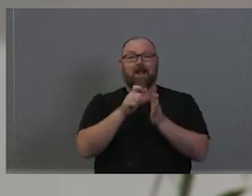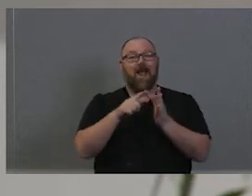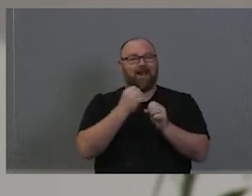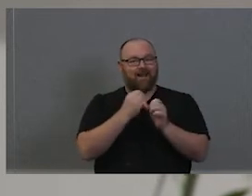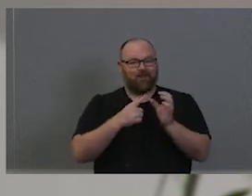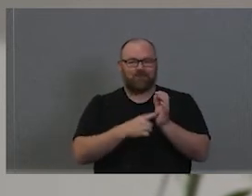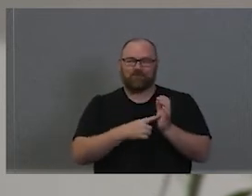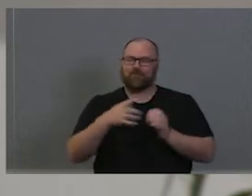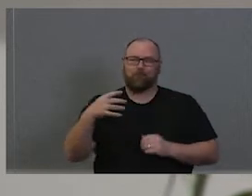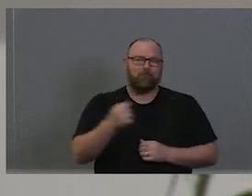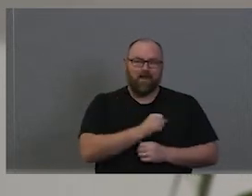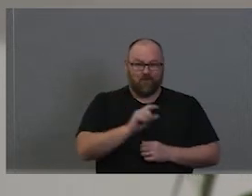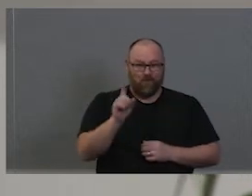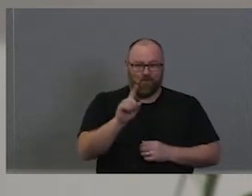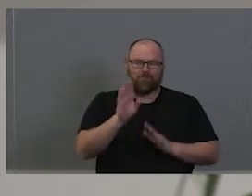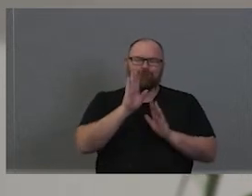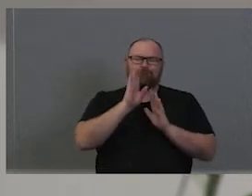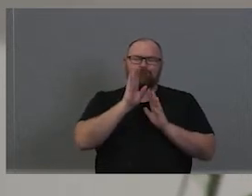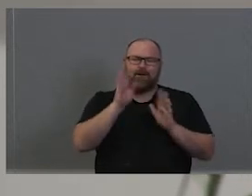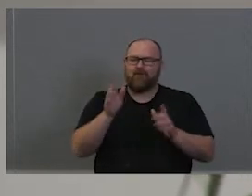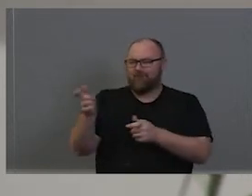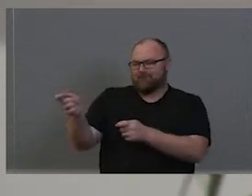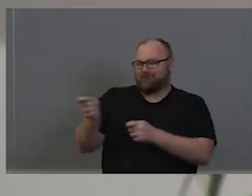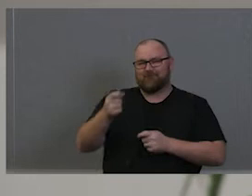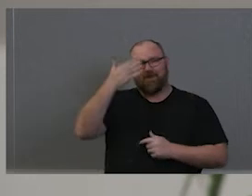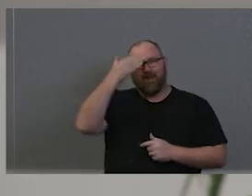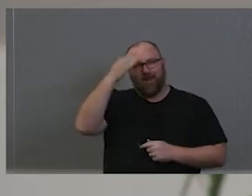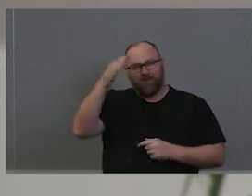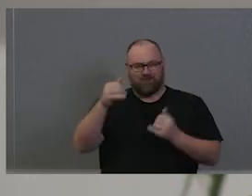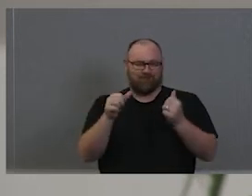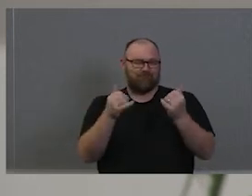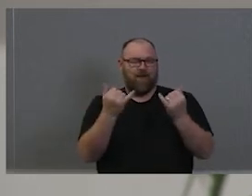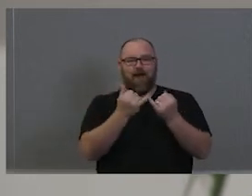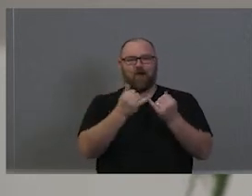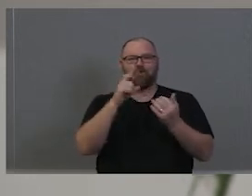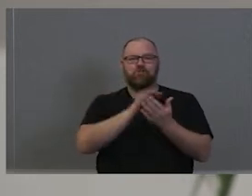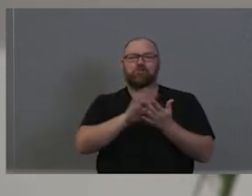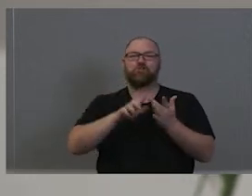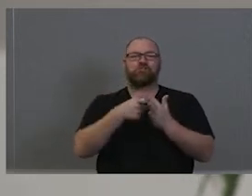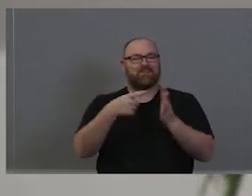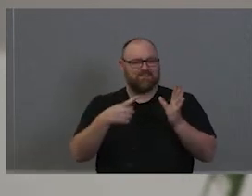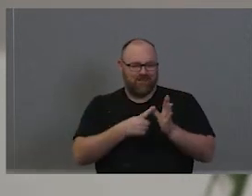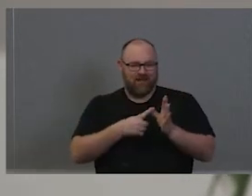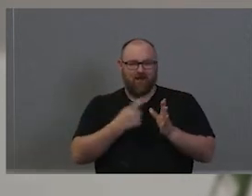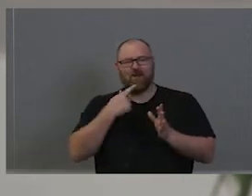wonderful, wonderful, Elder Uncle Chicka to come up and welcome us to his Lands.